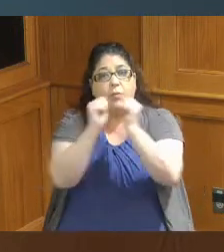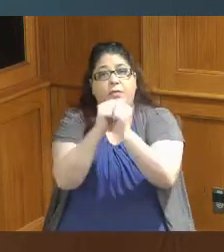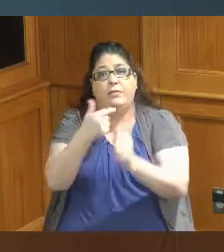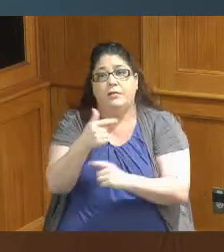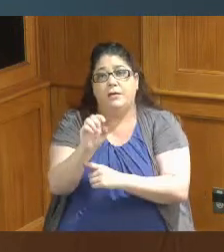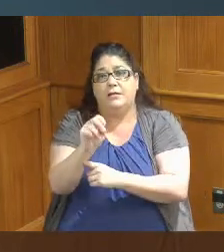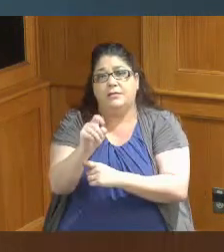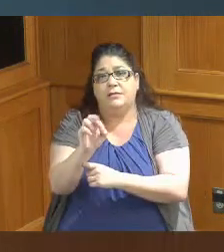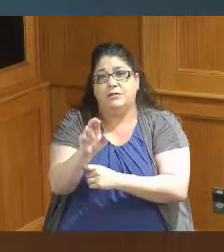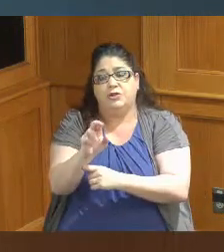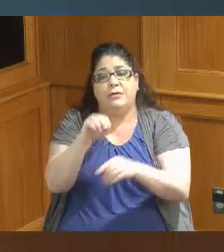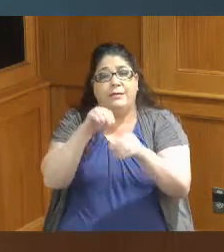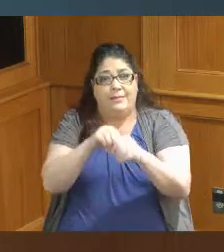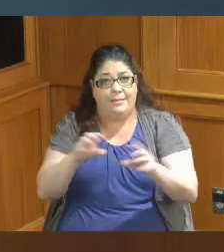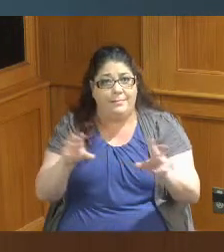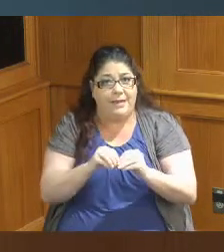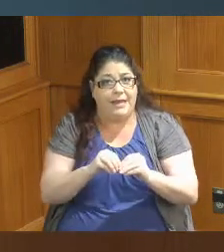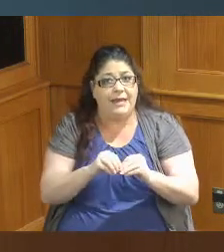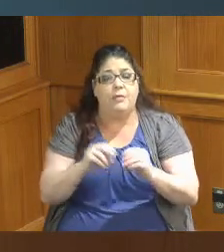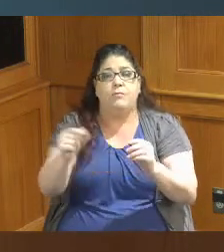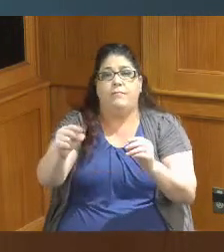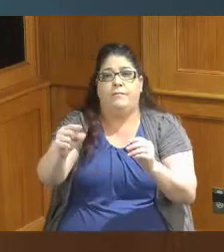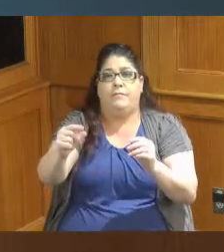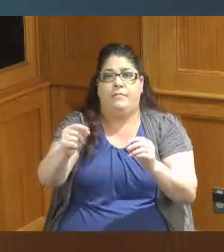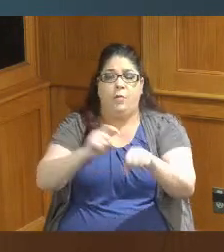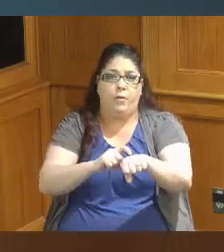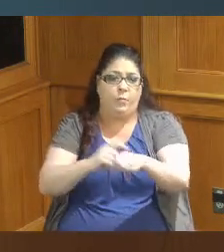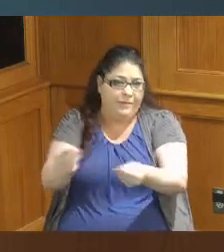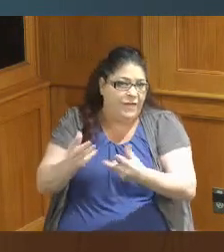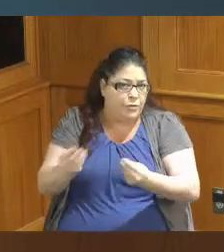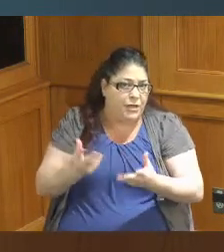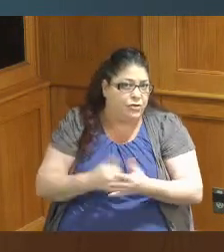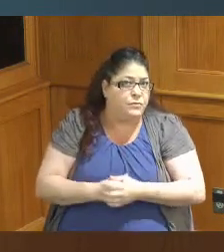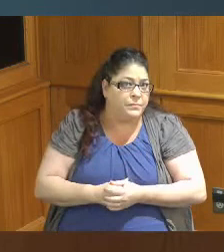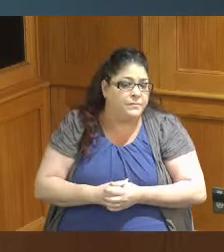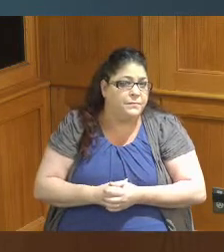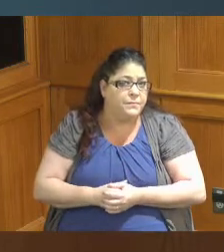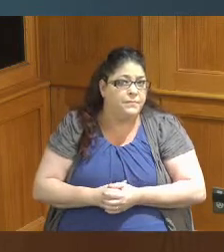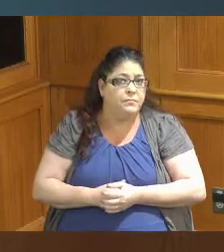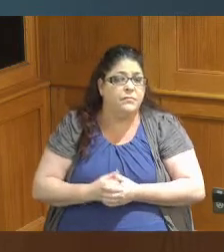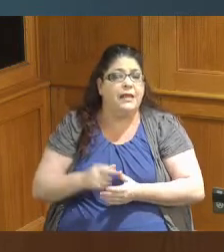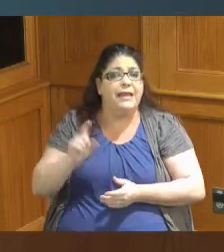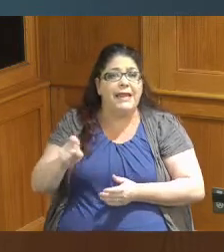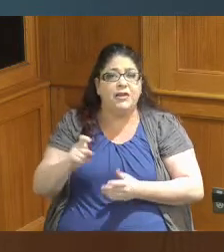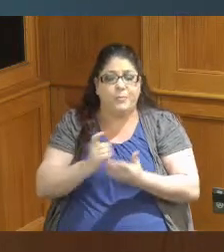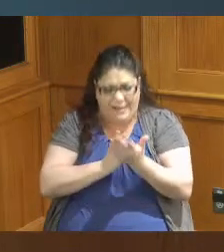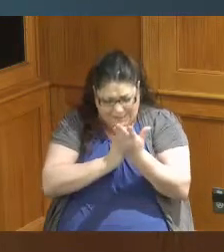that we need to get this information quicker so that it must be thorough because that's the only